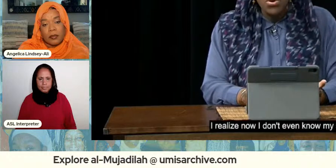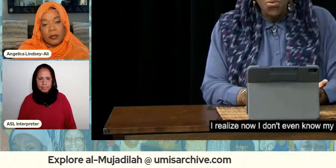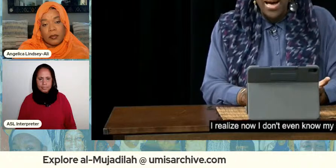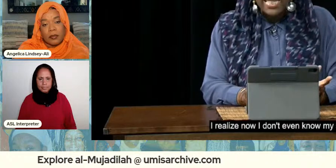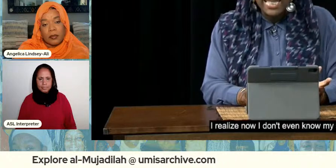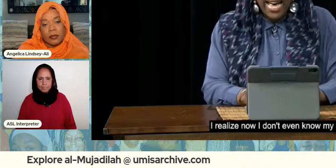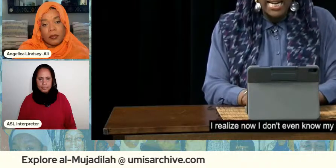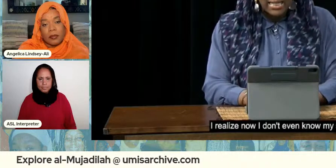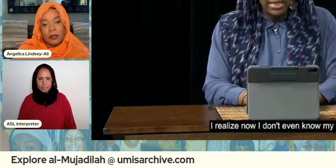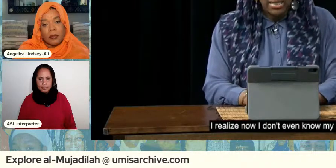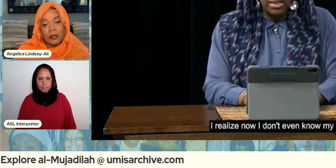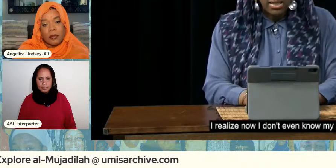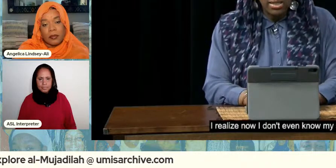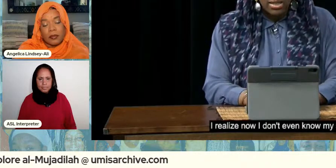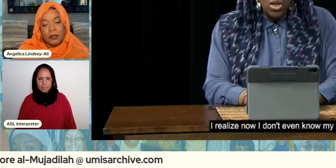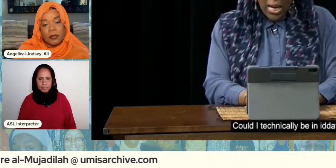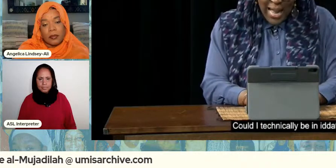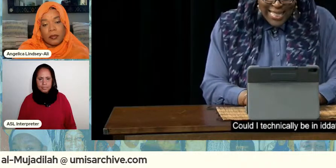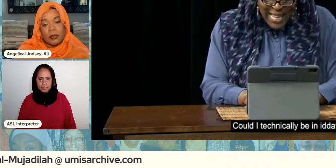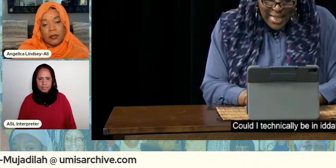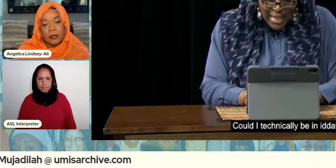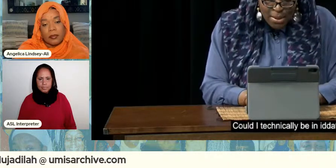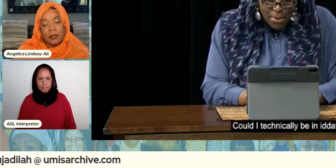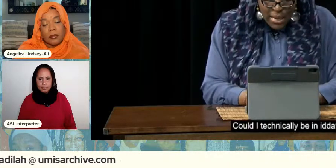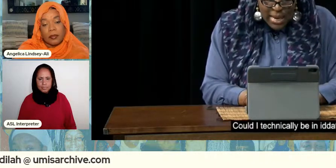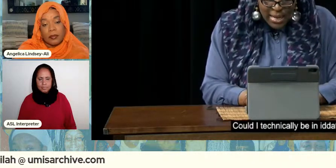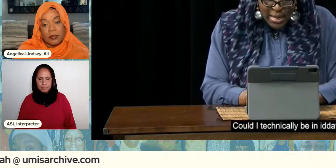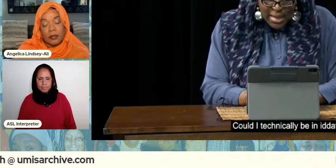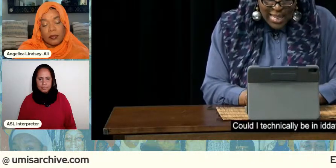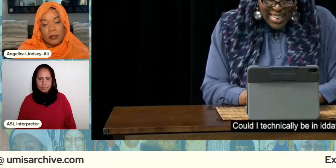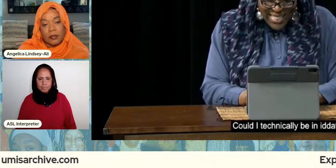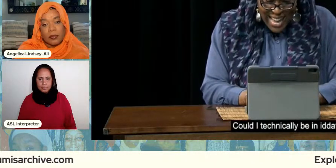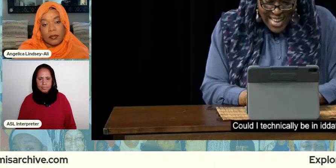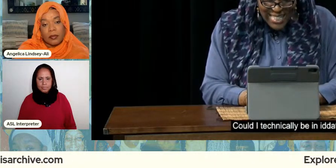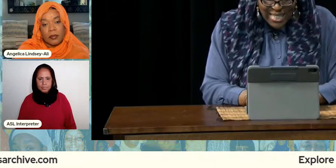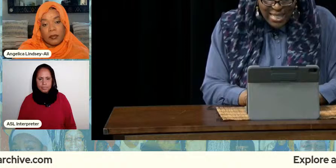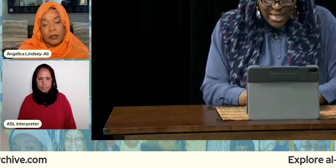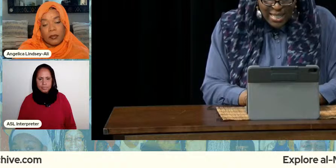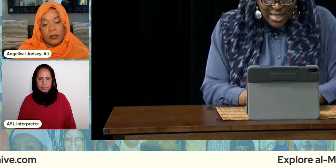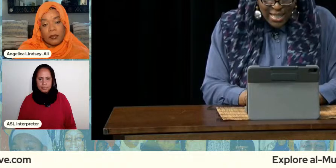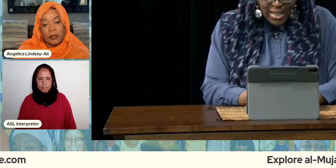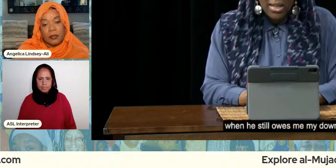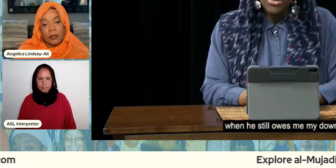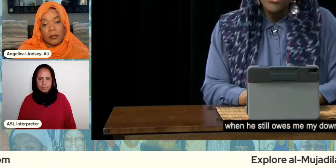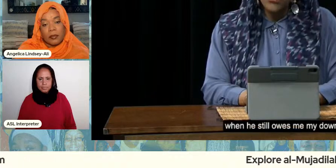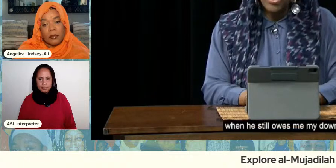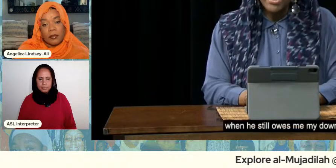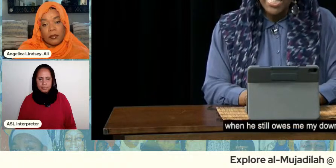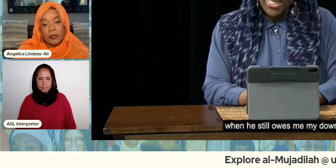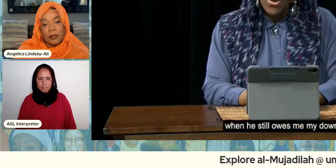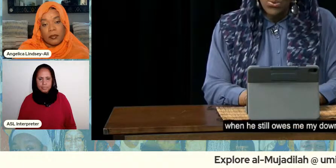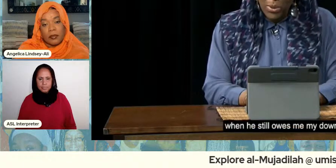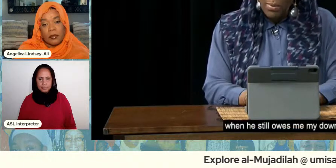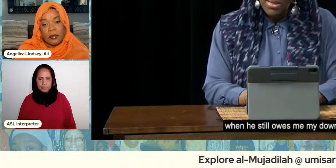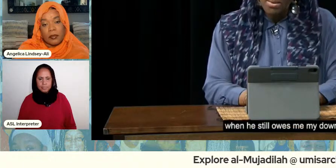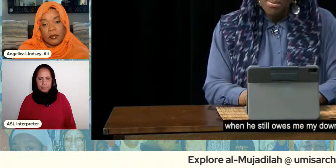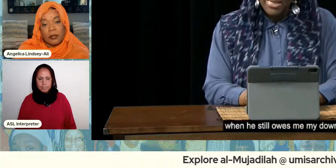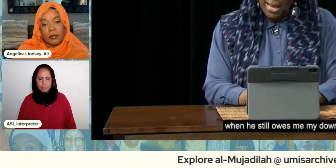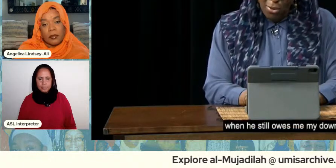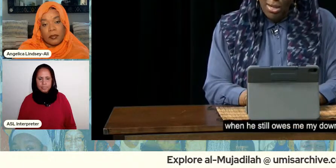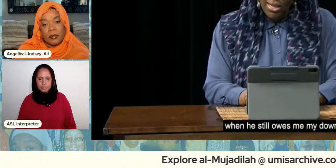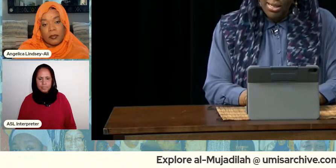even know my status can i technically be in edat when he still owes me my dowry